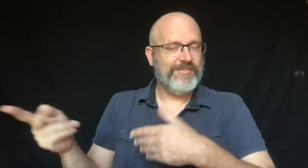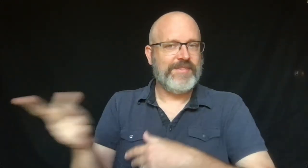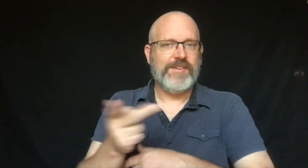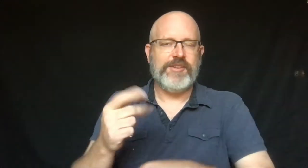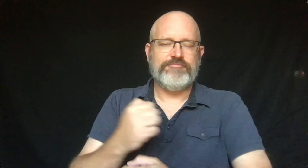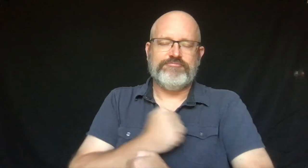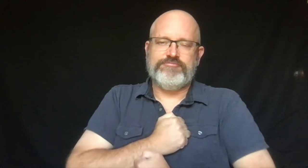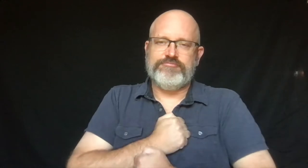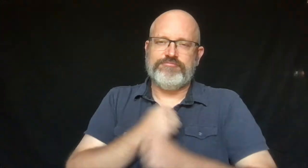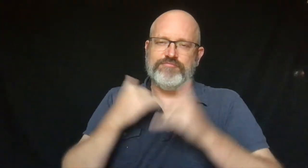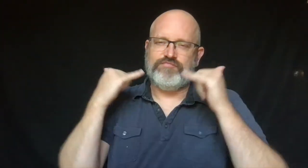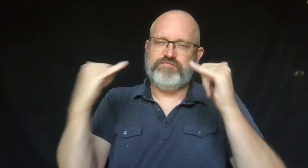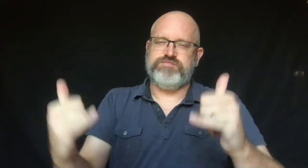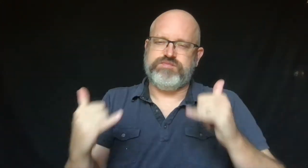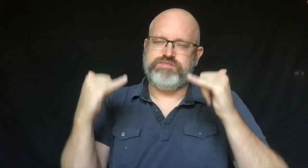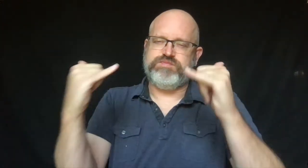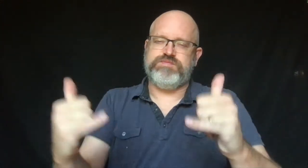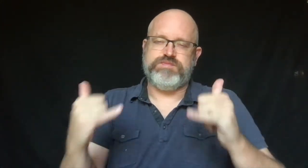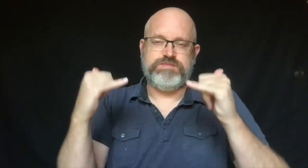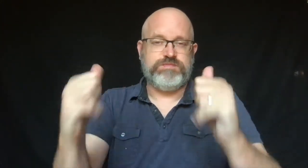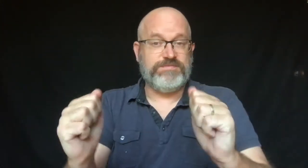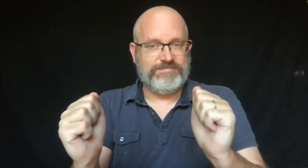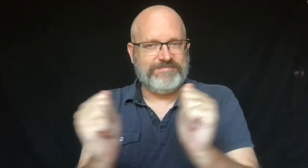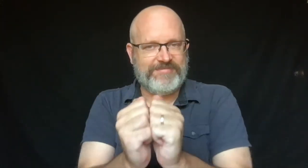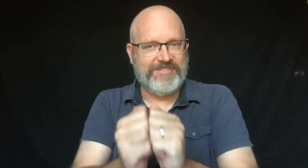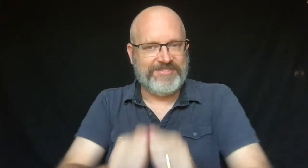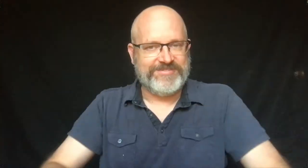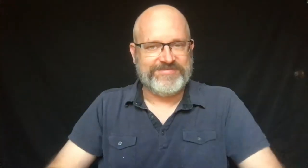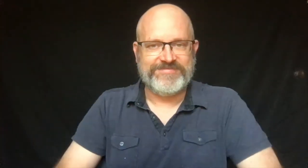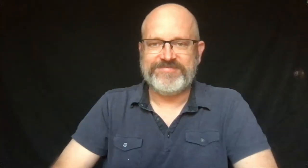They are neighbors, and they like to play together.